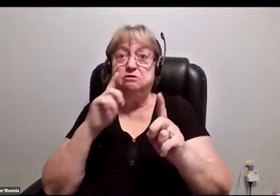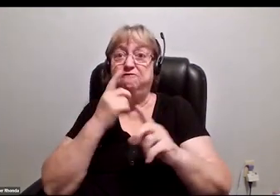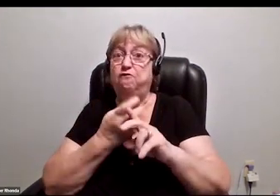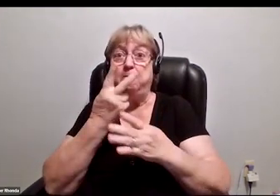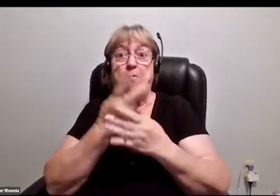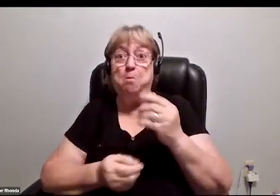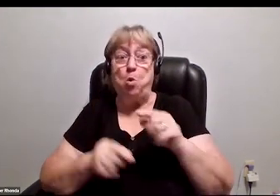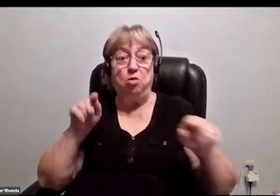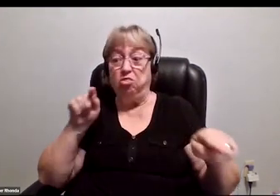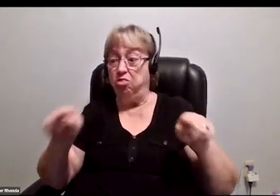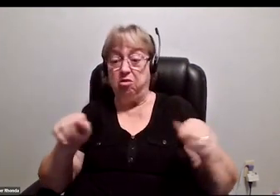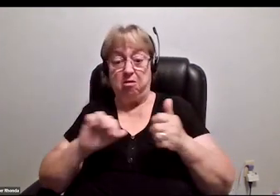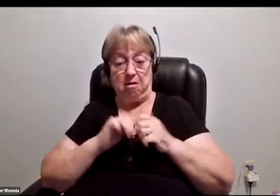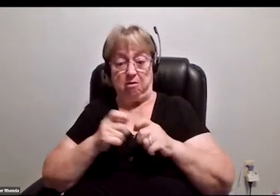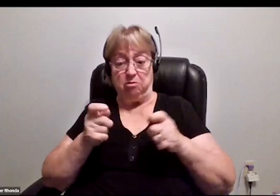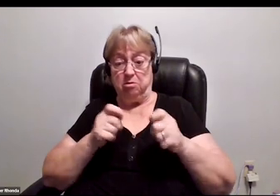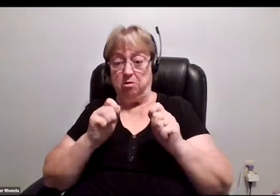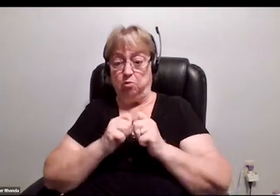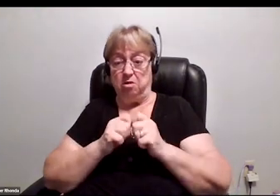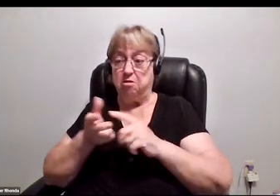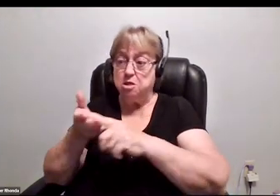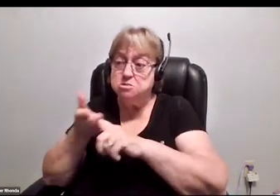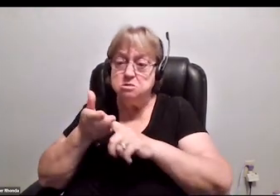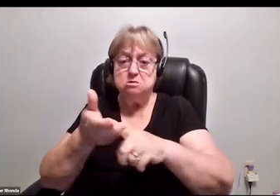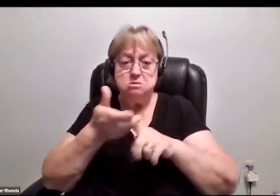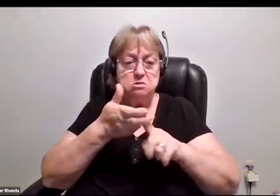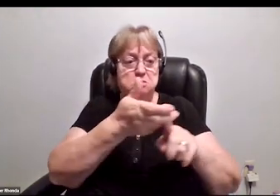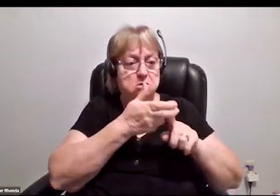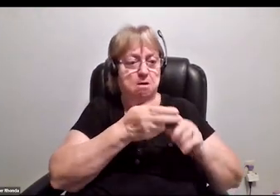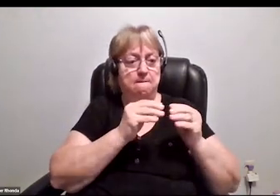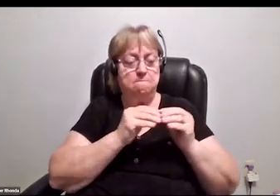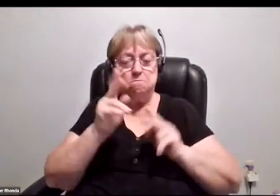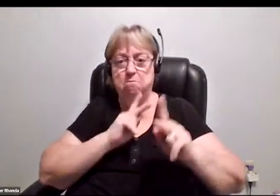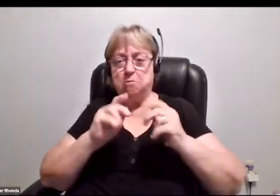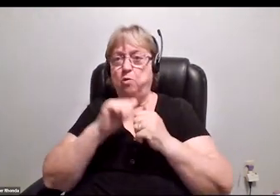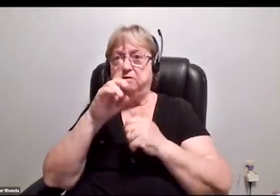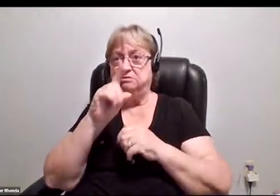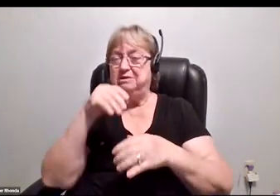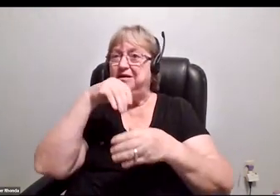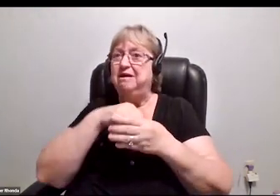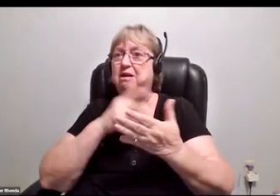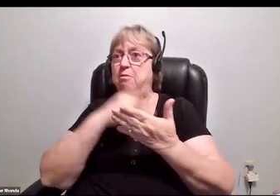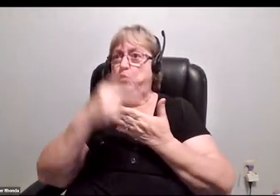with getting more folks with disabilities into programs that have to do with science, technology, engineering,